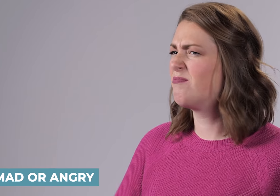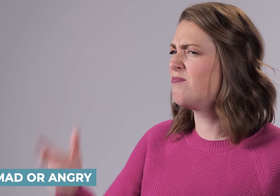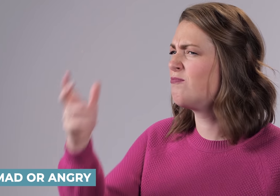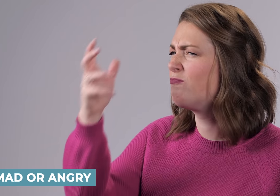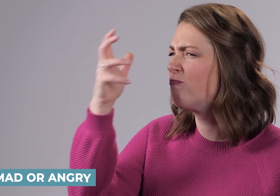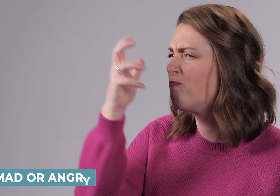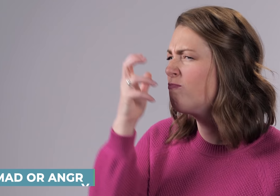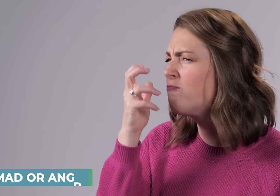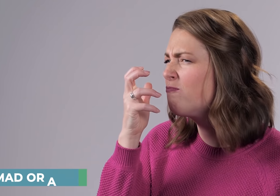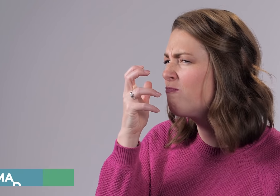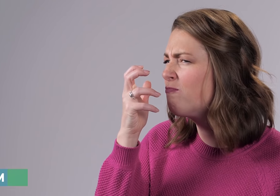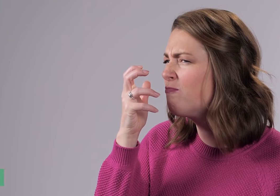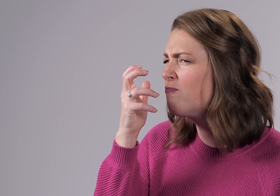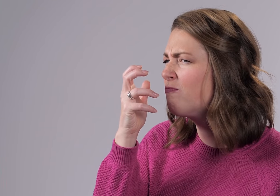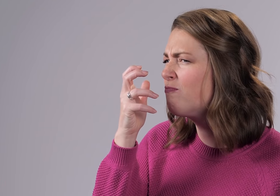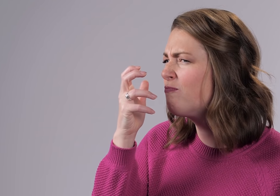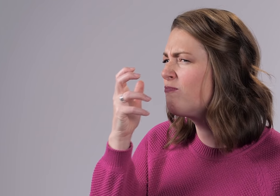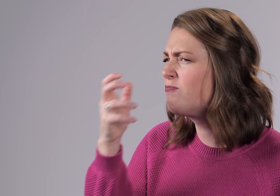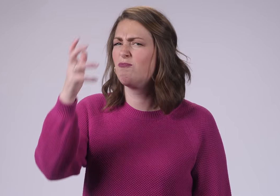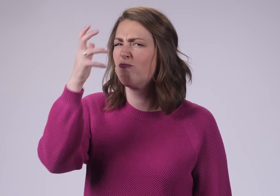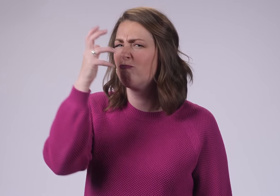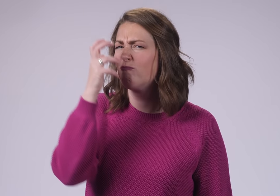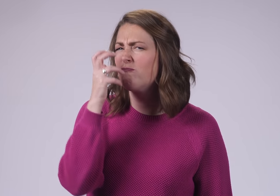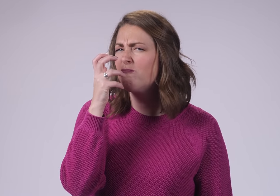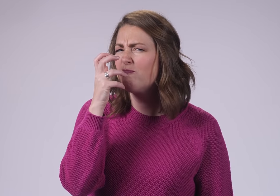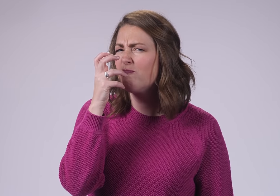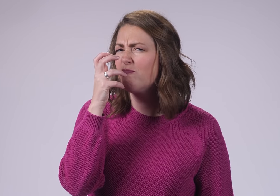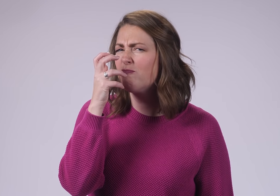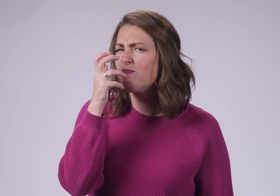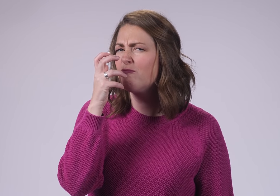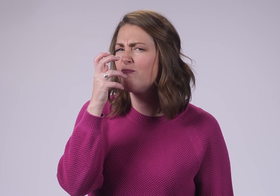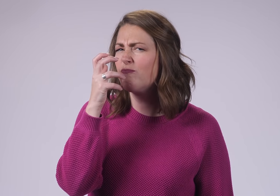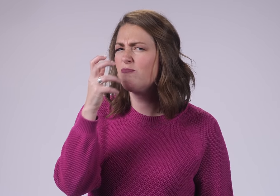Your hand is coming in showing how your face is mad or angry.